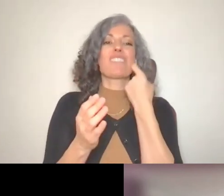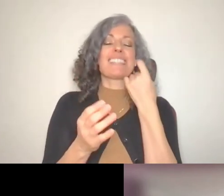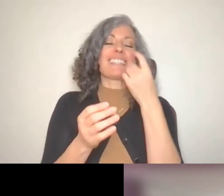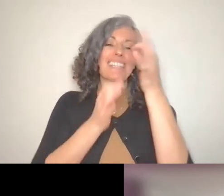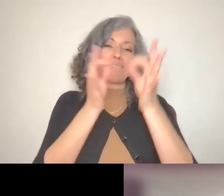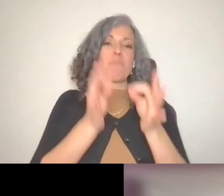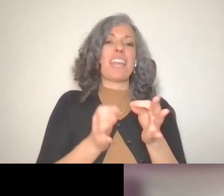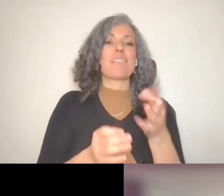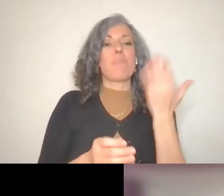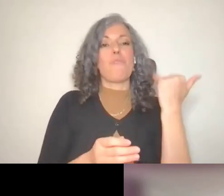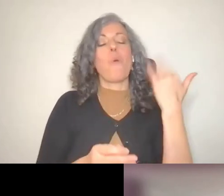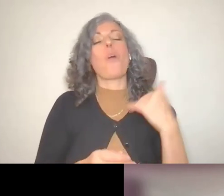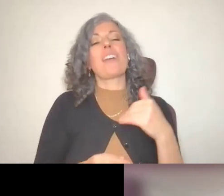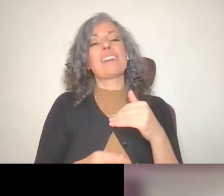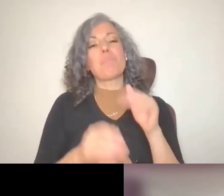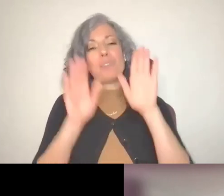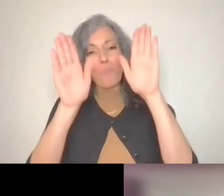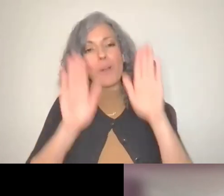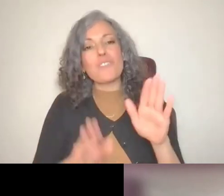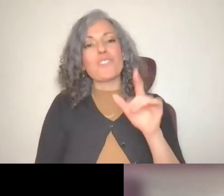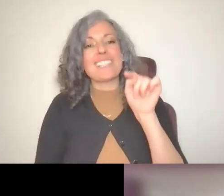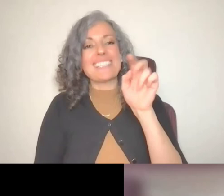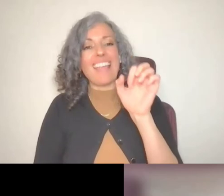us identify, that is an issue in advance on that.